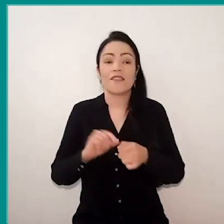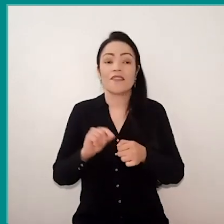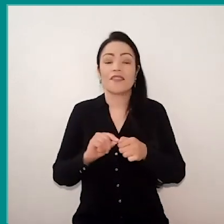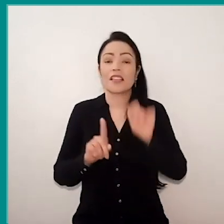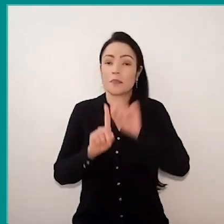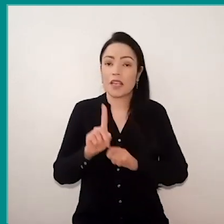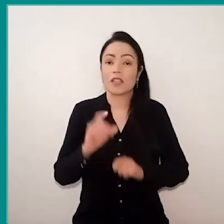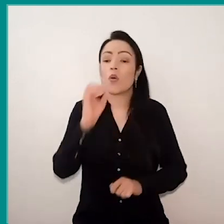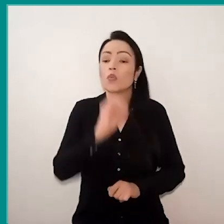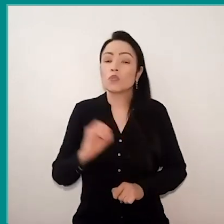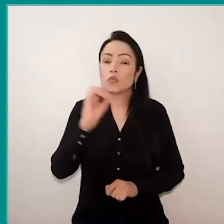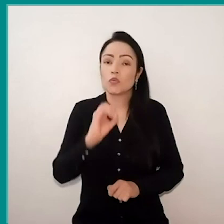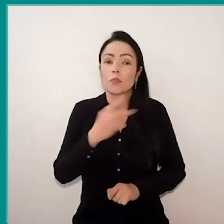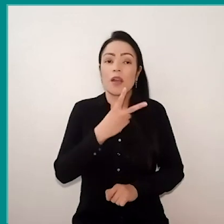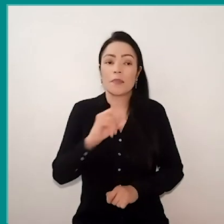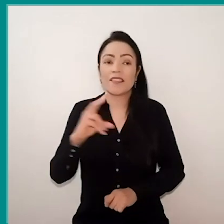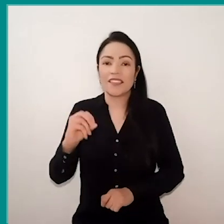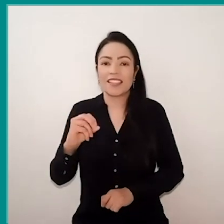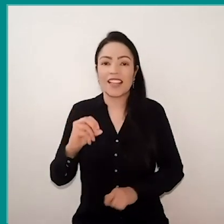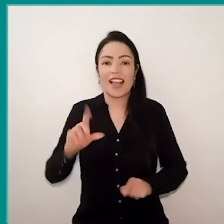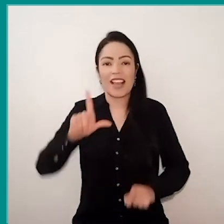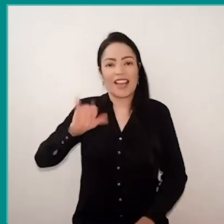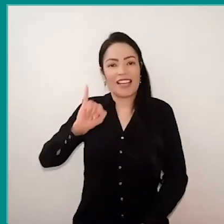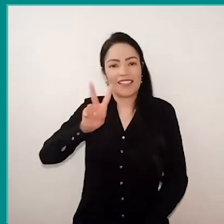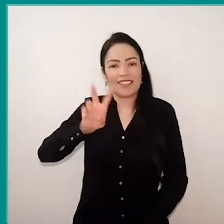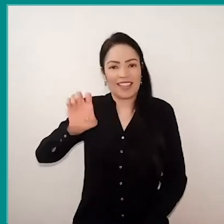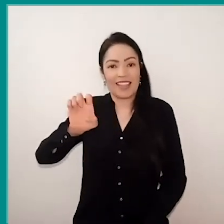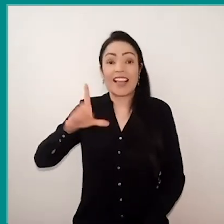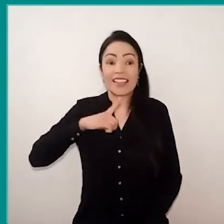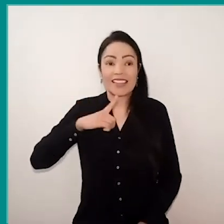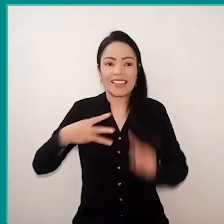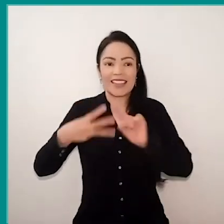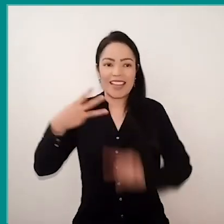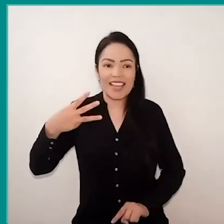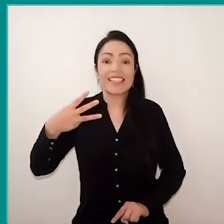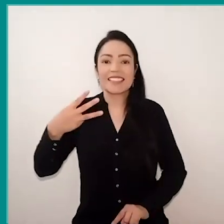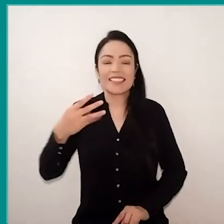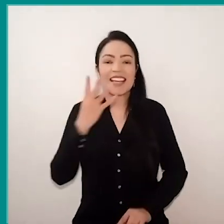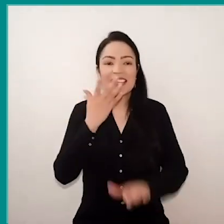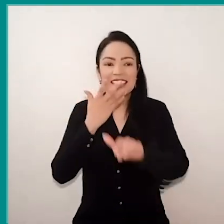a live with three children. Three children who are from program, of the Curumim Program.